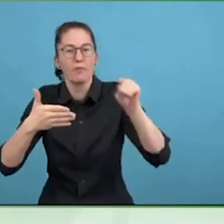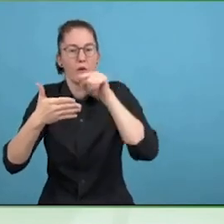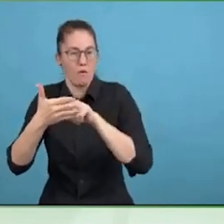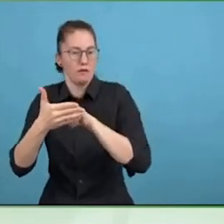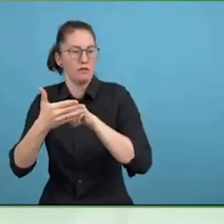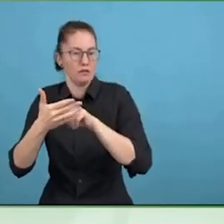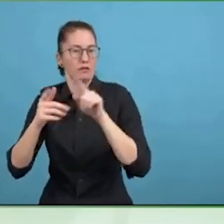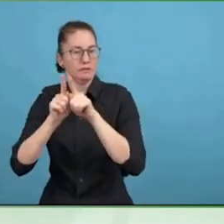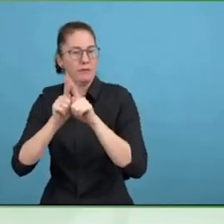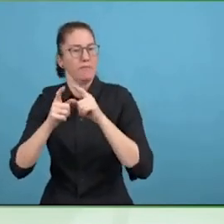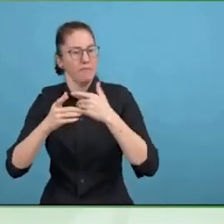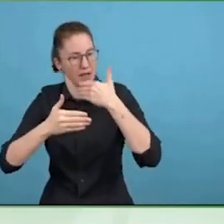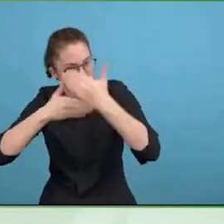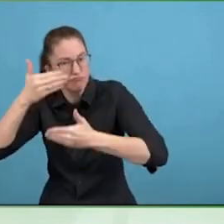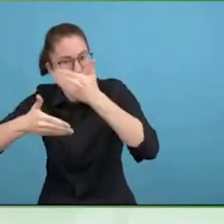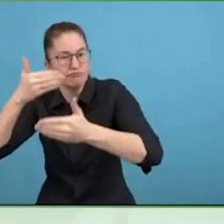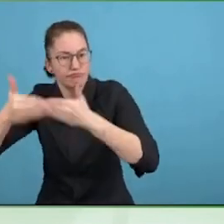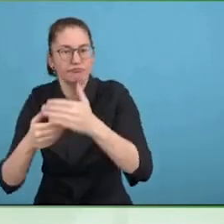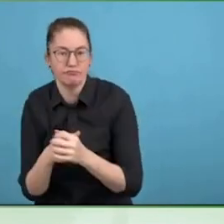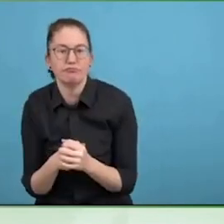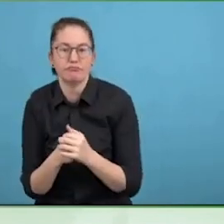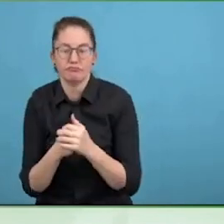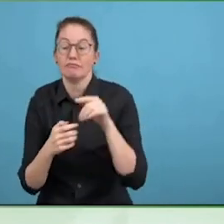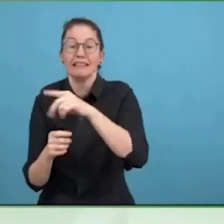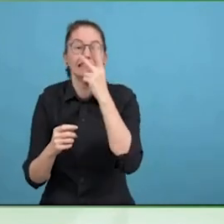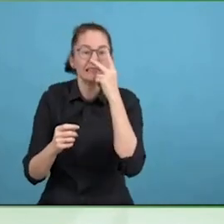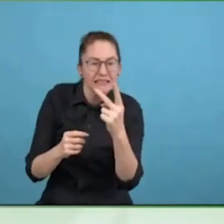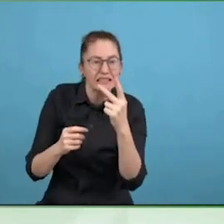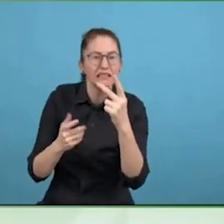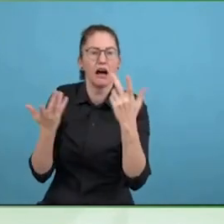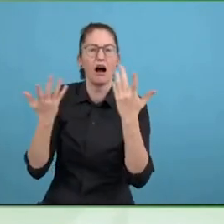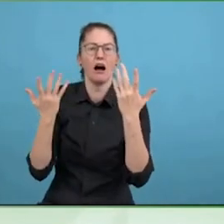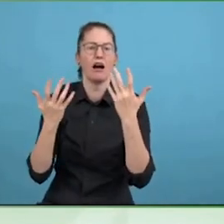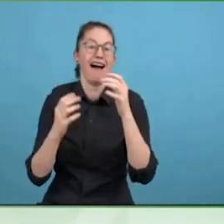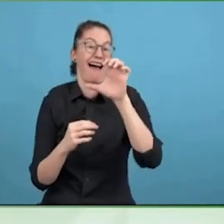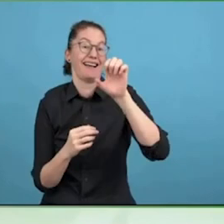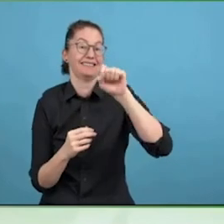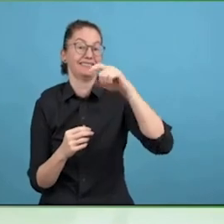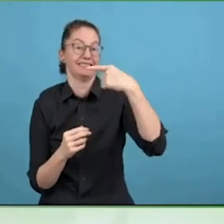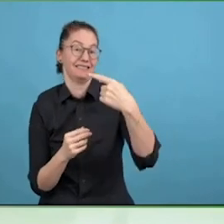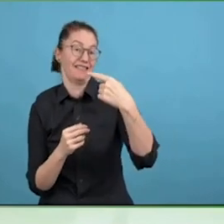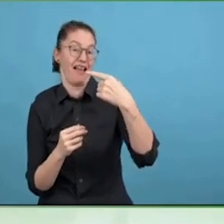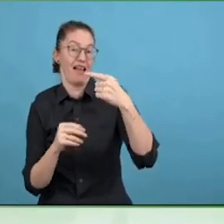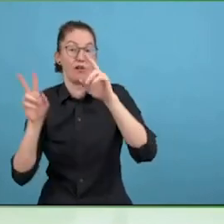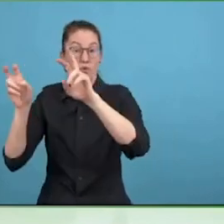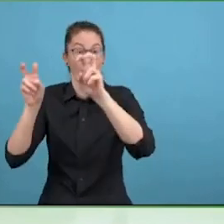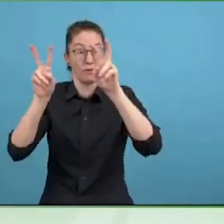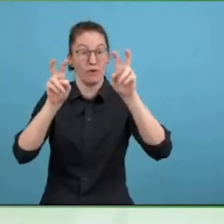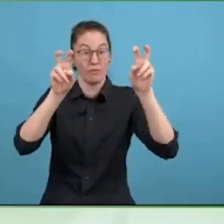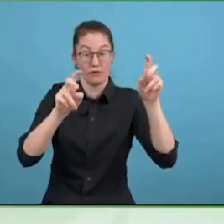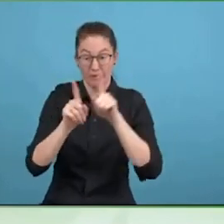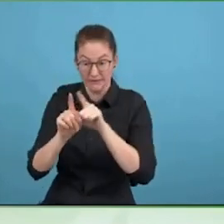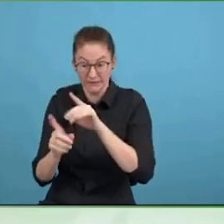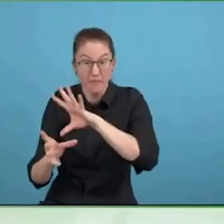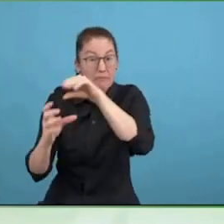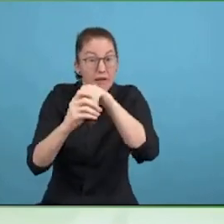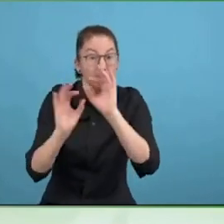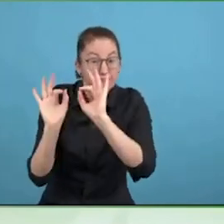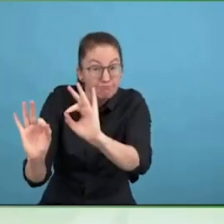billion organisation, it is serious, and people start taking the governance seriously as well.